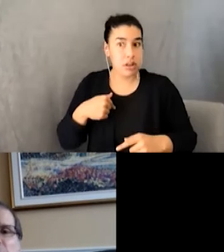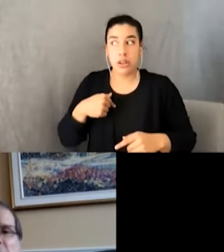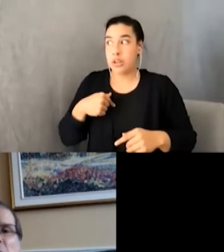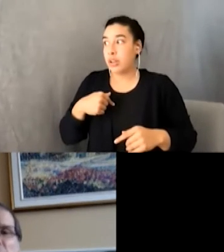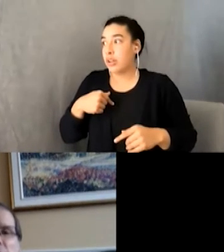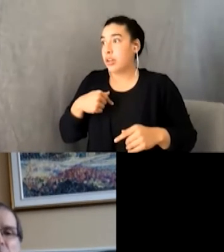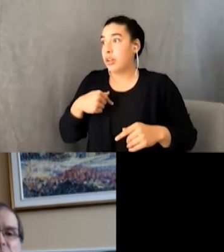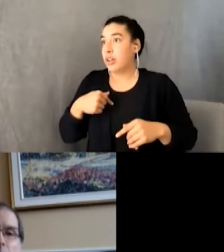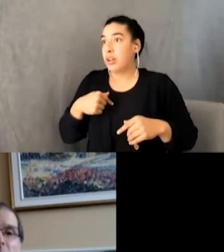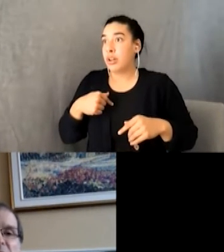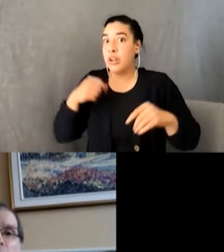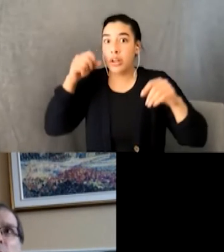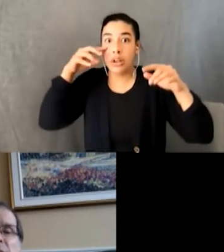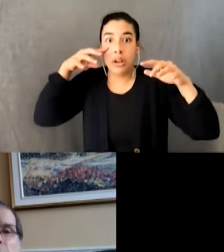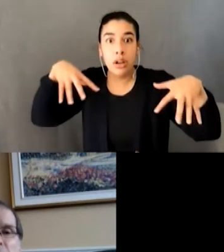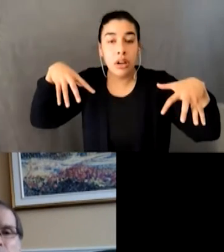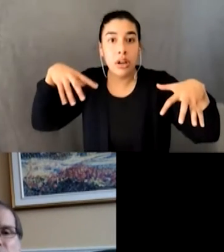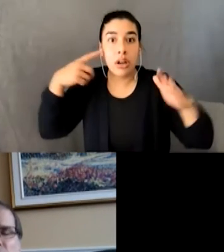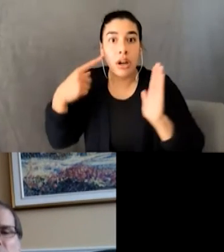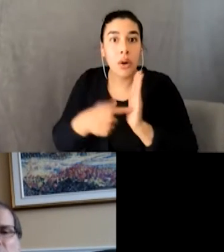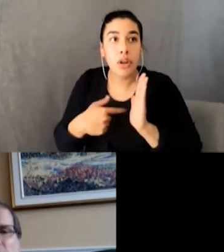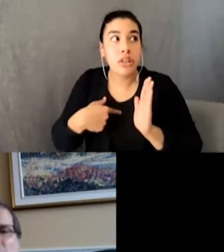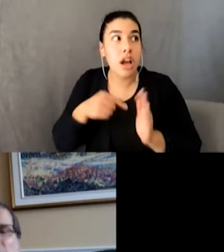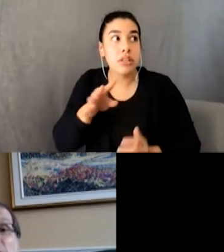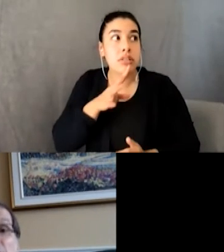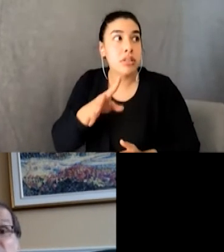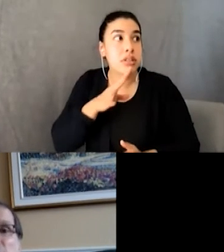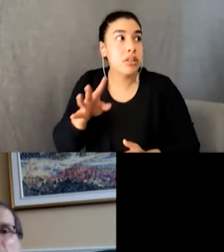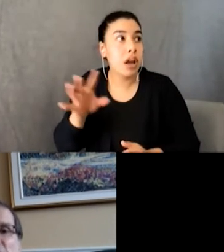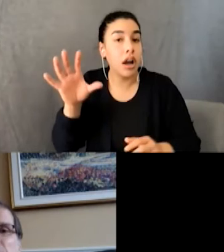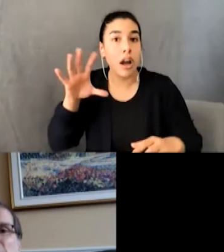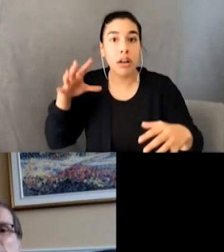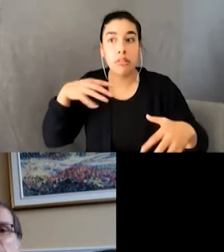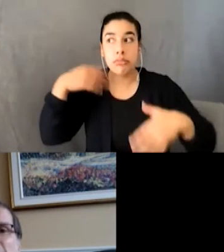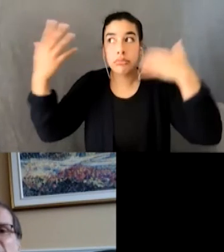but the thunderous applause helped me regain my composure. A few headbangers patted my back and